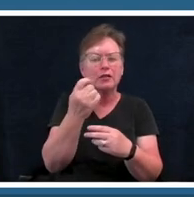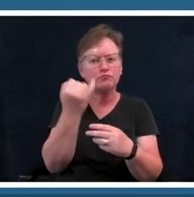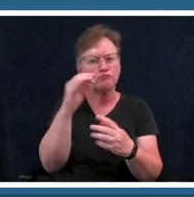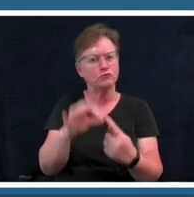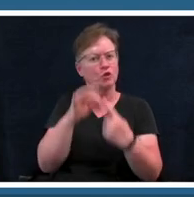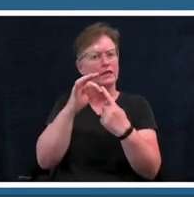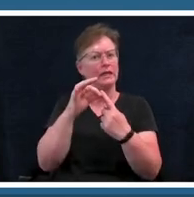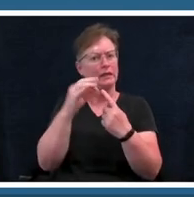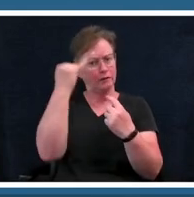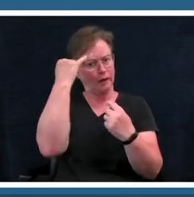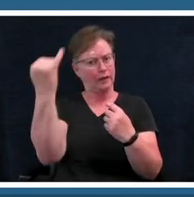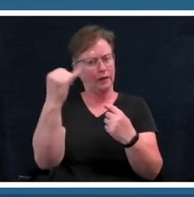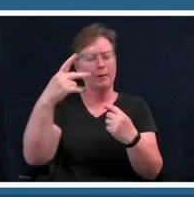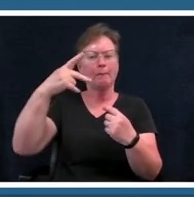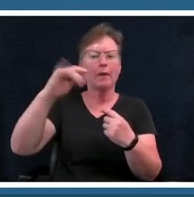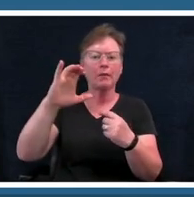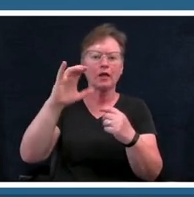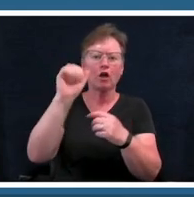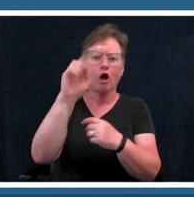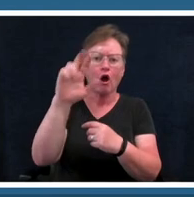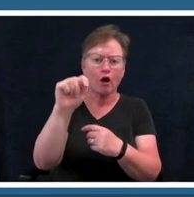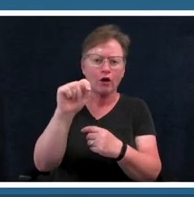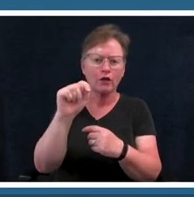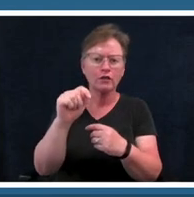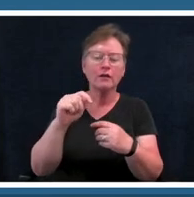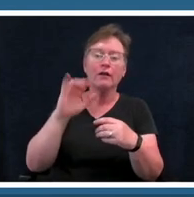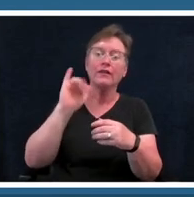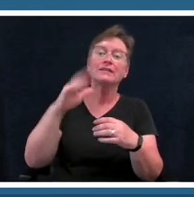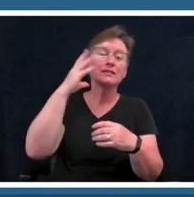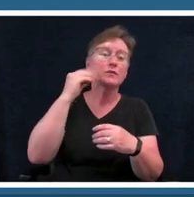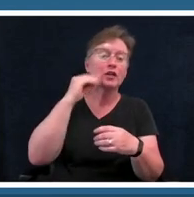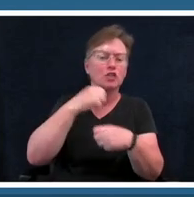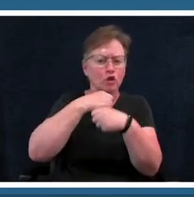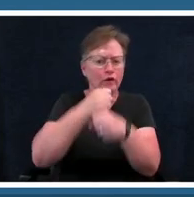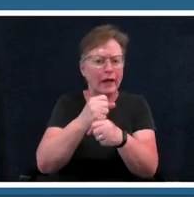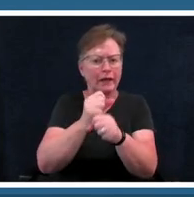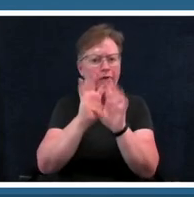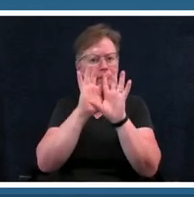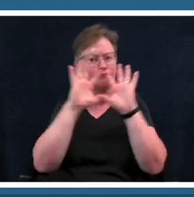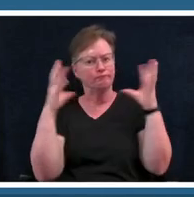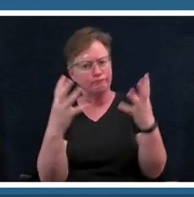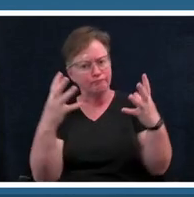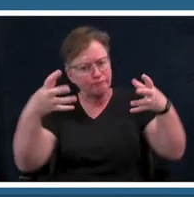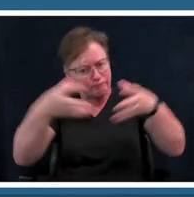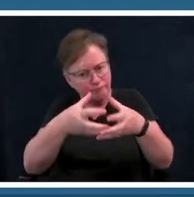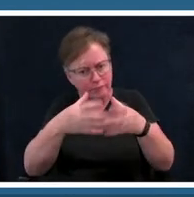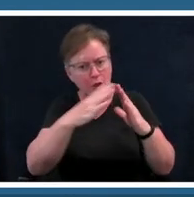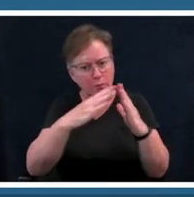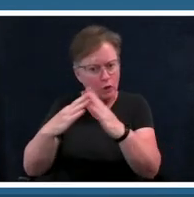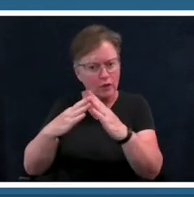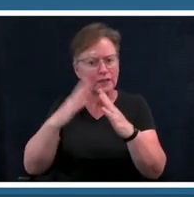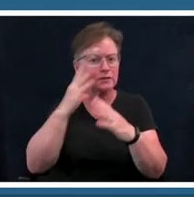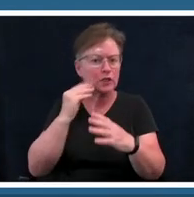communal experiences so passenger like brings together